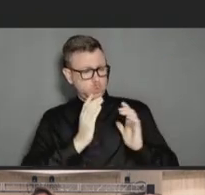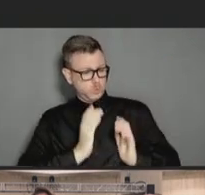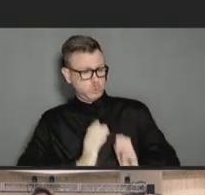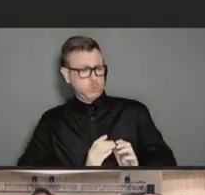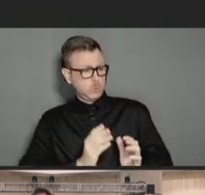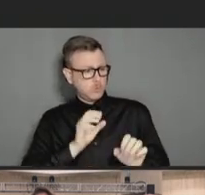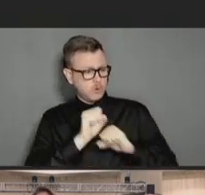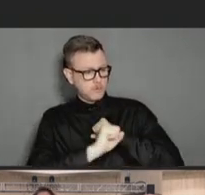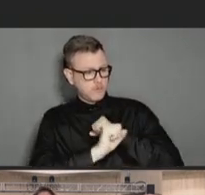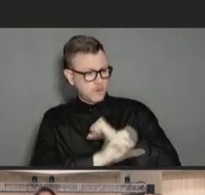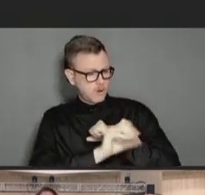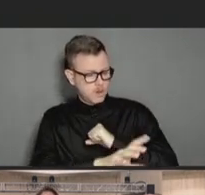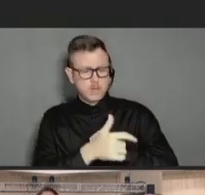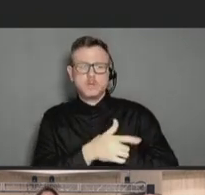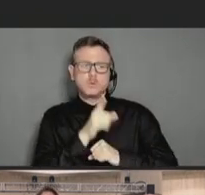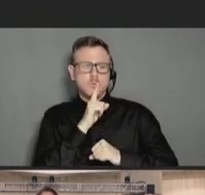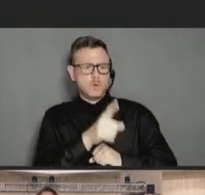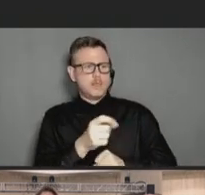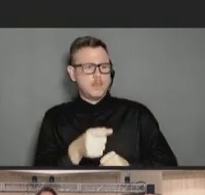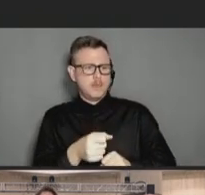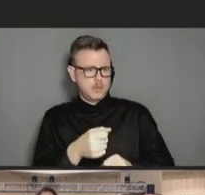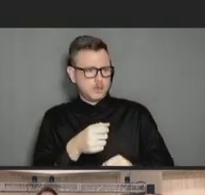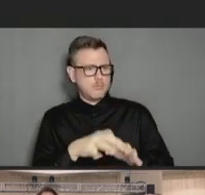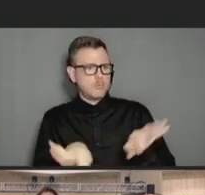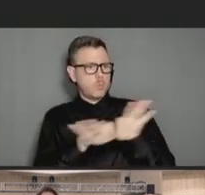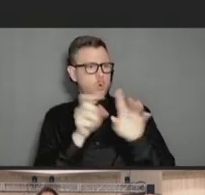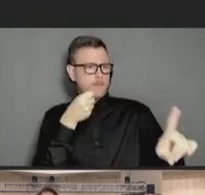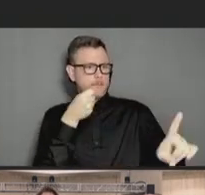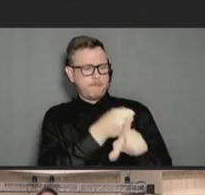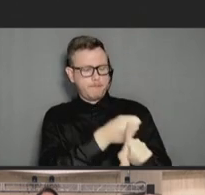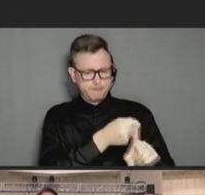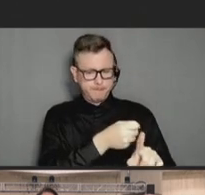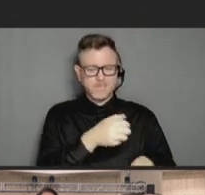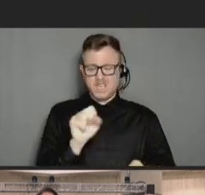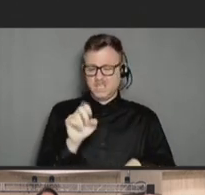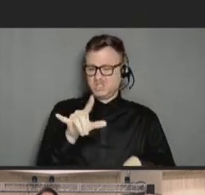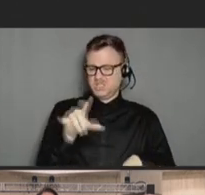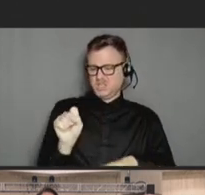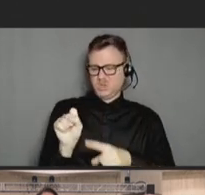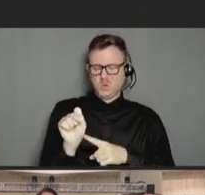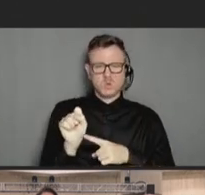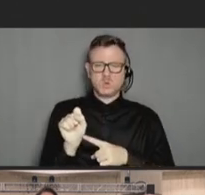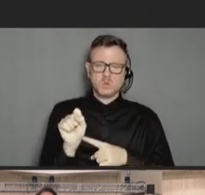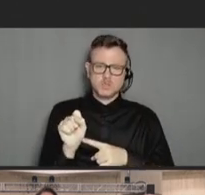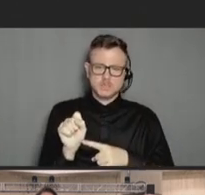impact in this space. And I think, shingles lends itself because it hurts like heck and